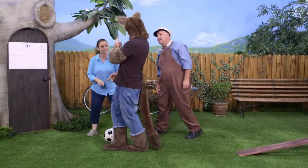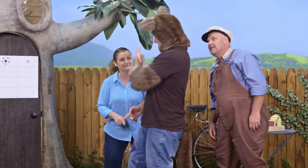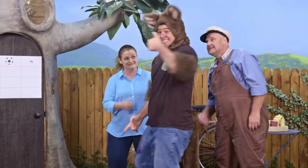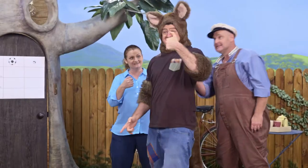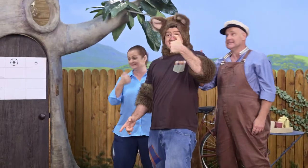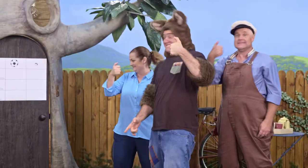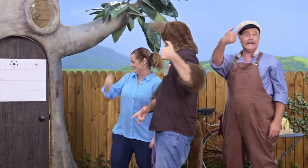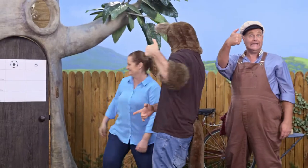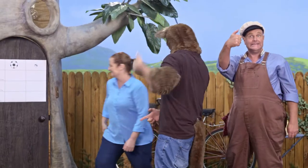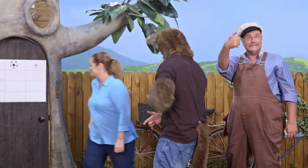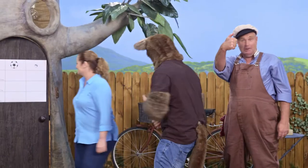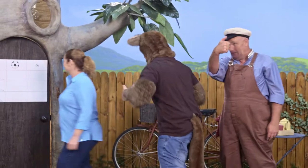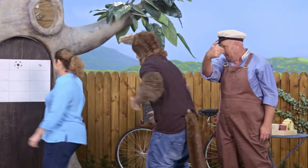6. Yeah, 6.